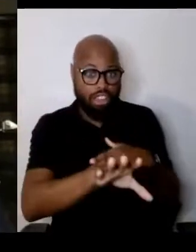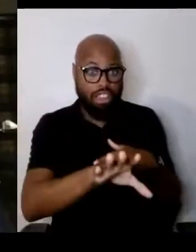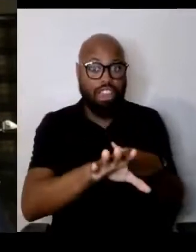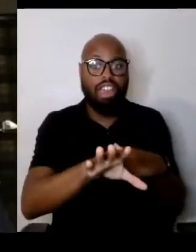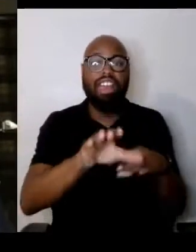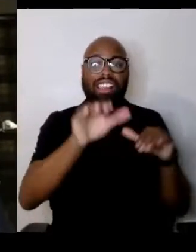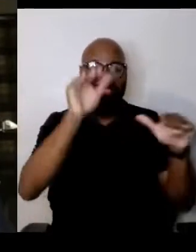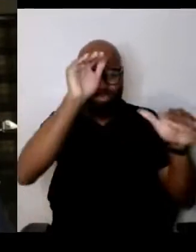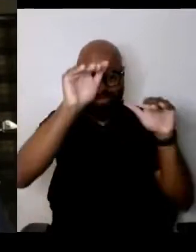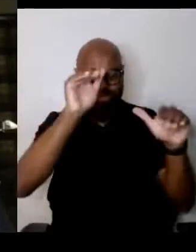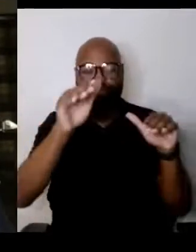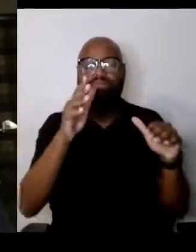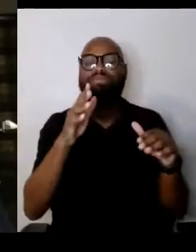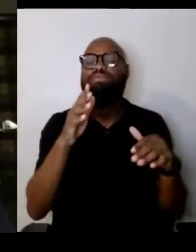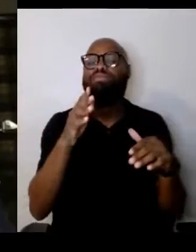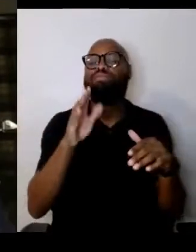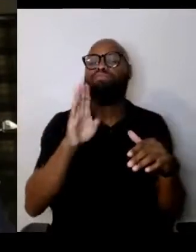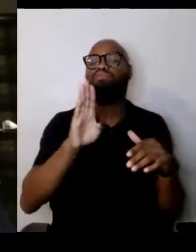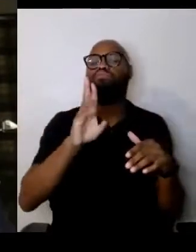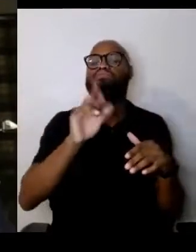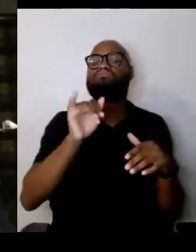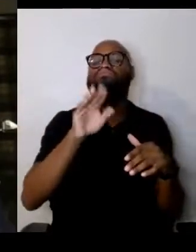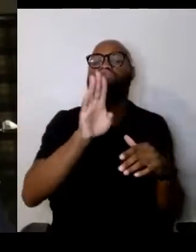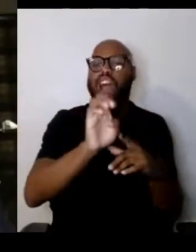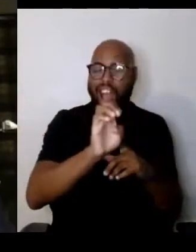So I feel that is really important